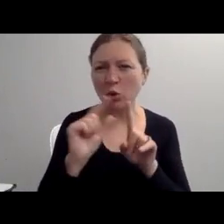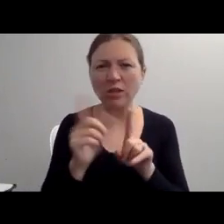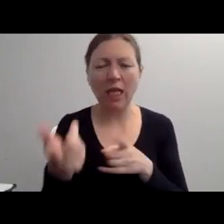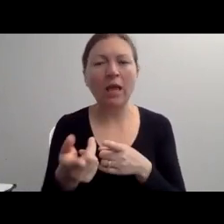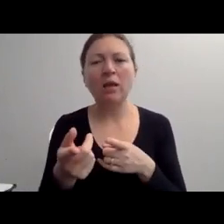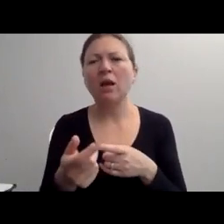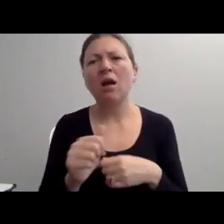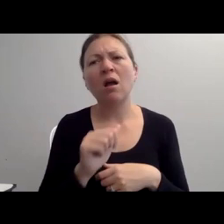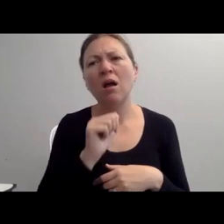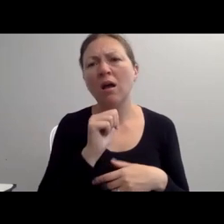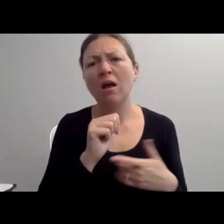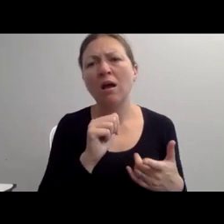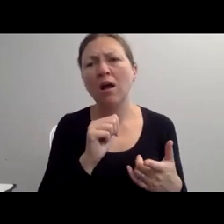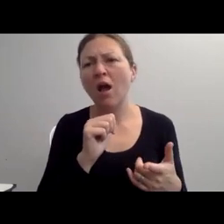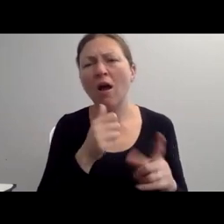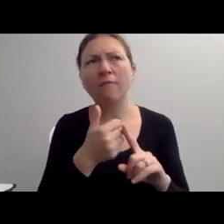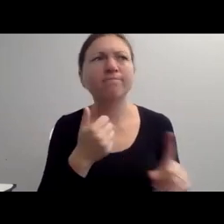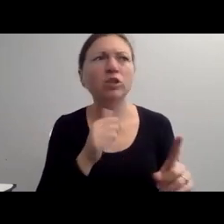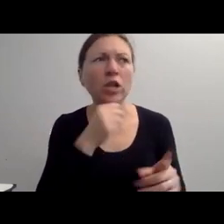"SO BASIC RULES NUMBER 6.